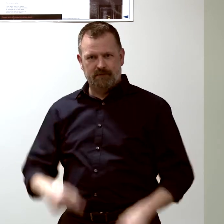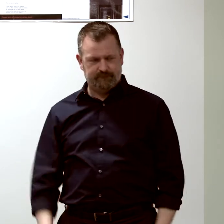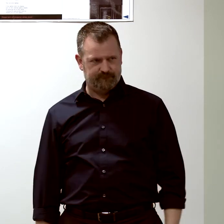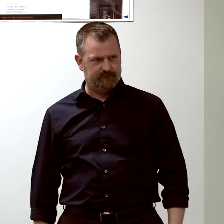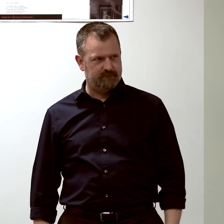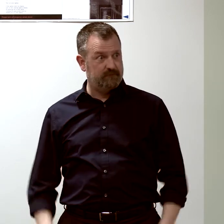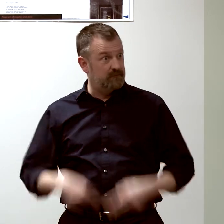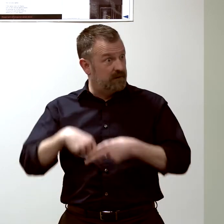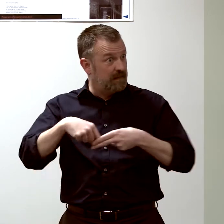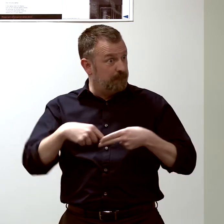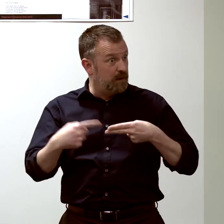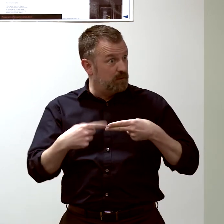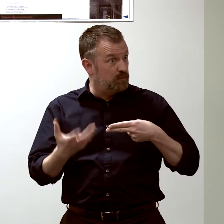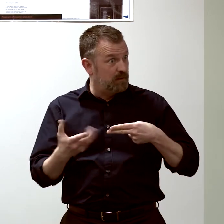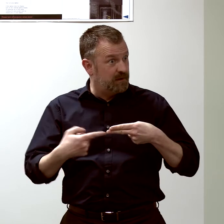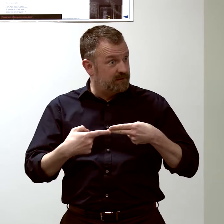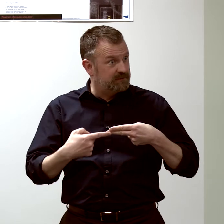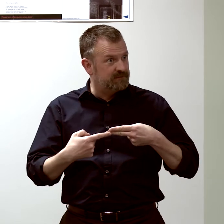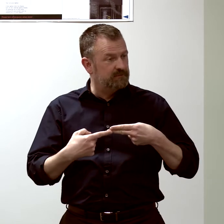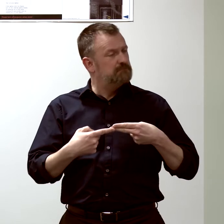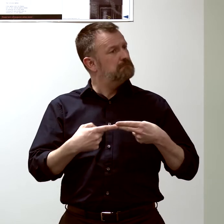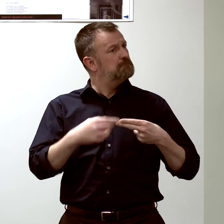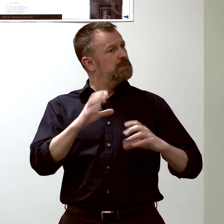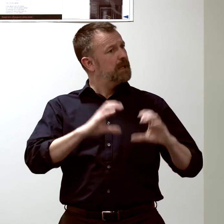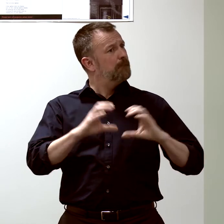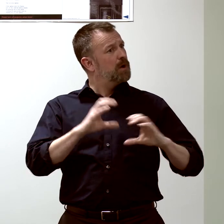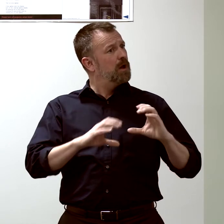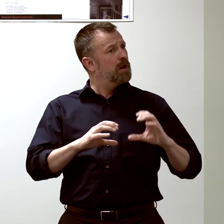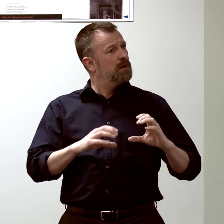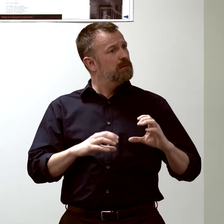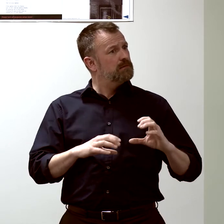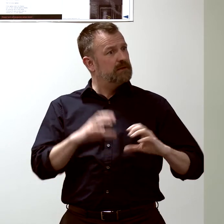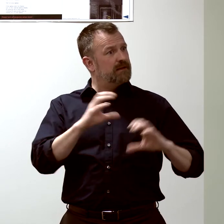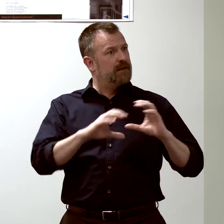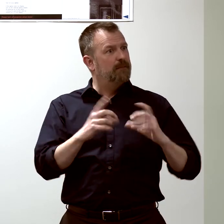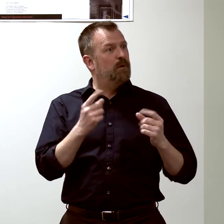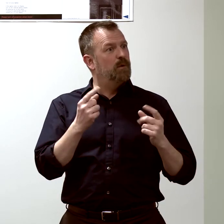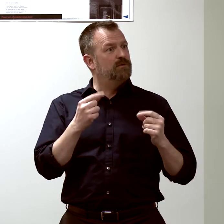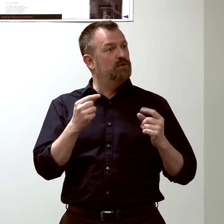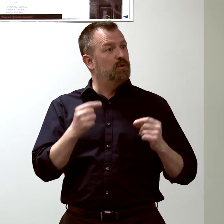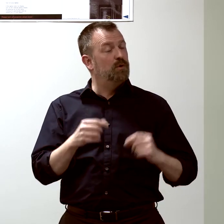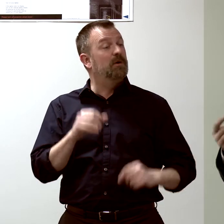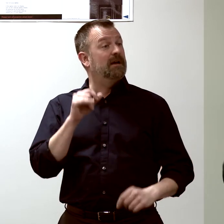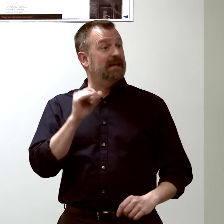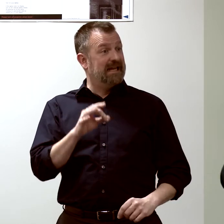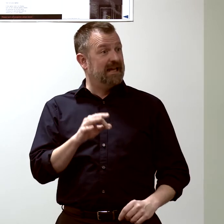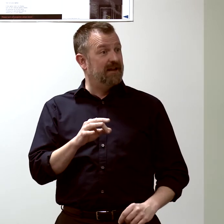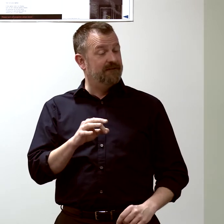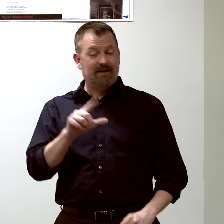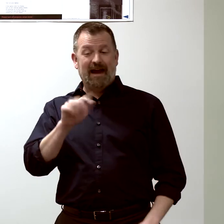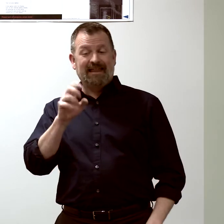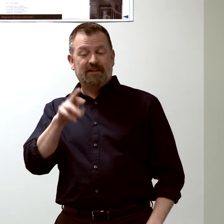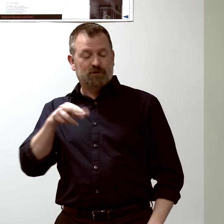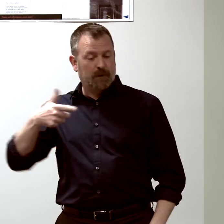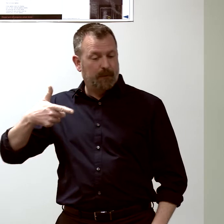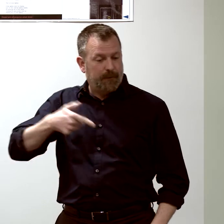with a chemical compound that emits light when it's excited by a laser.